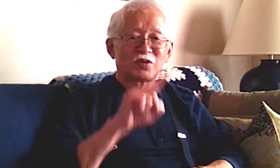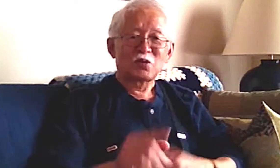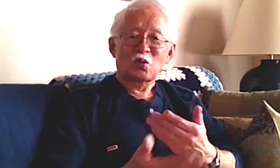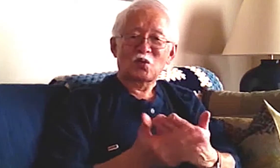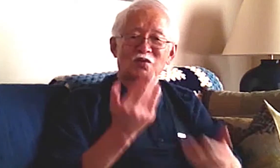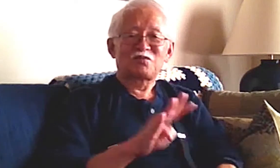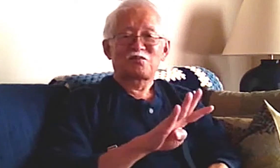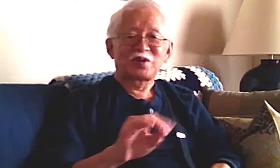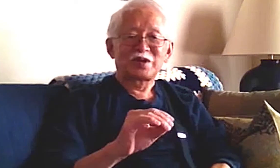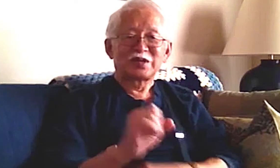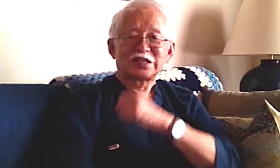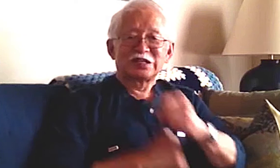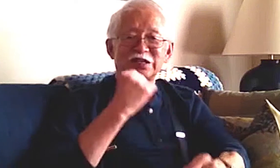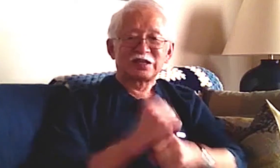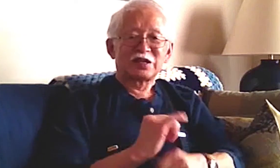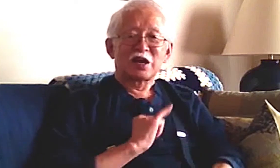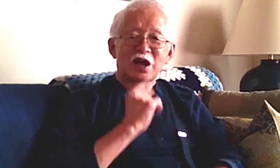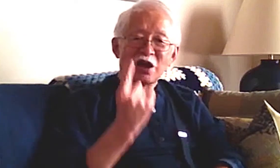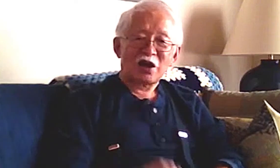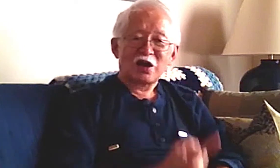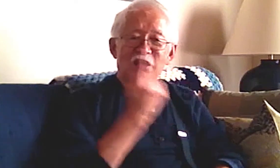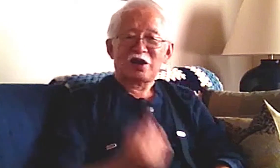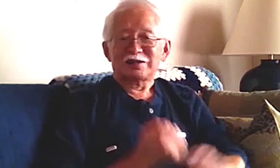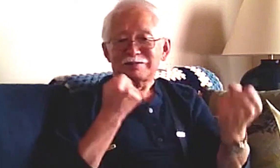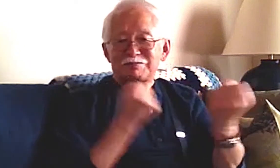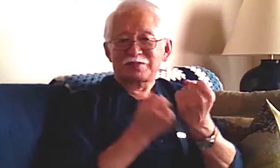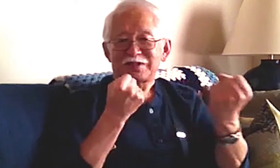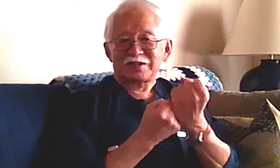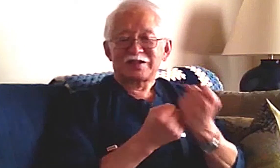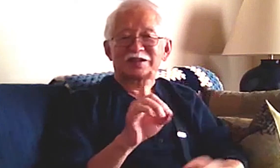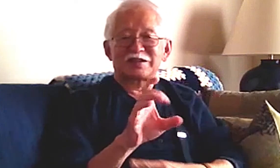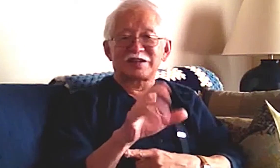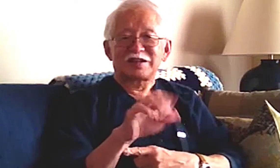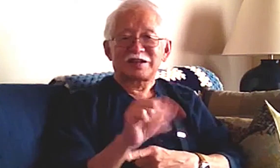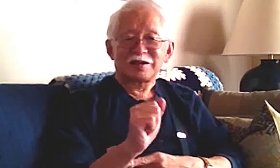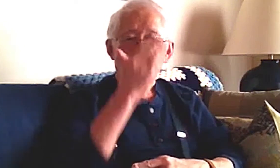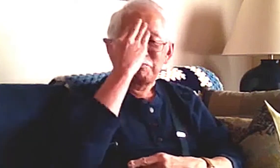and for almost 40 years, I've been a support of DCARA